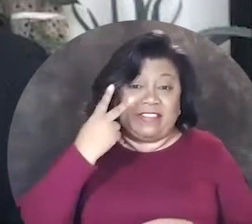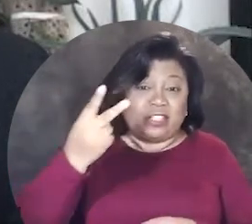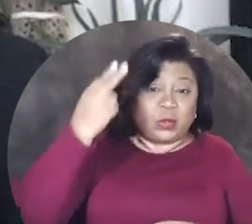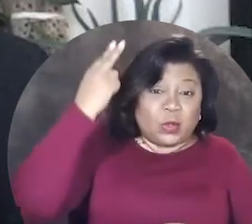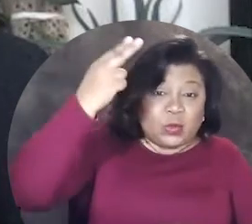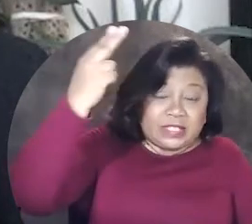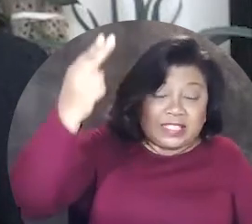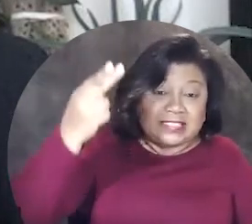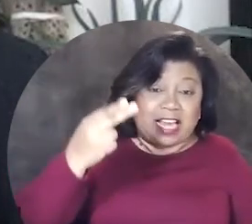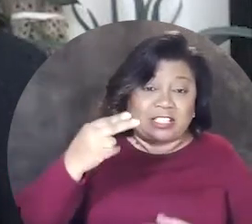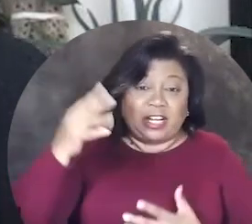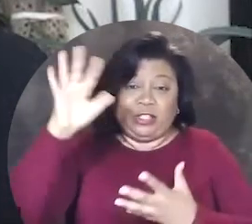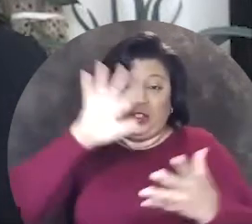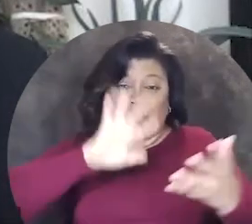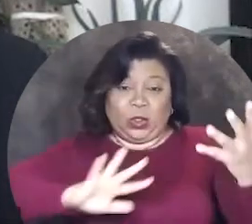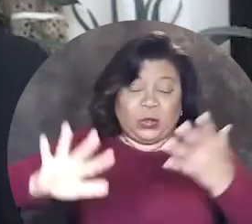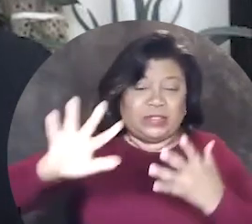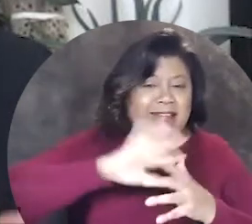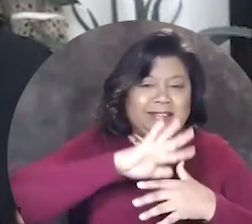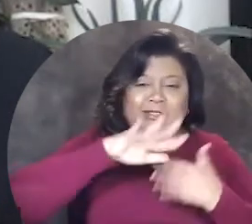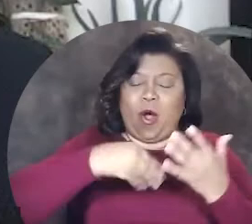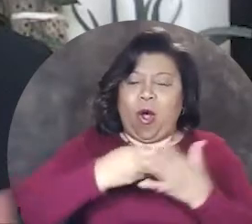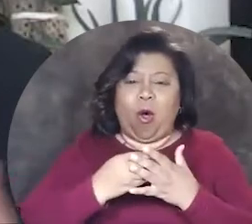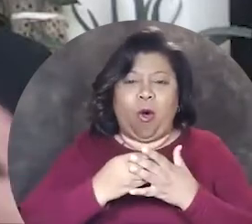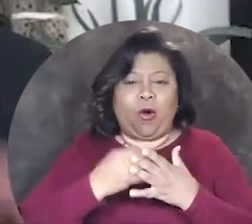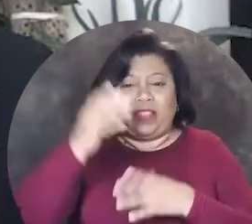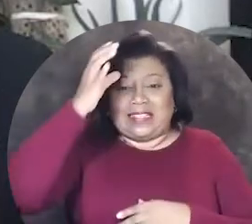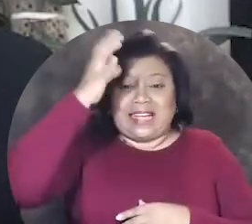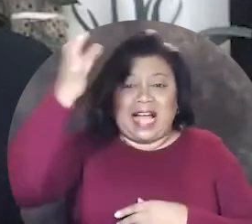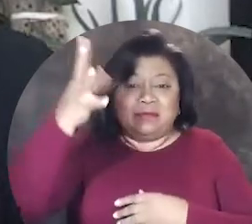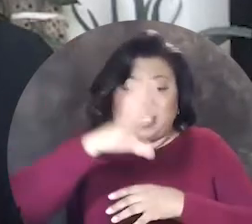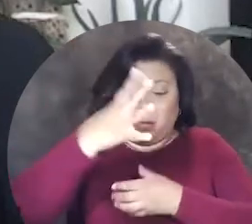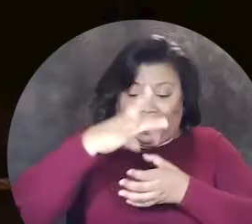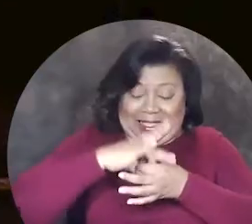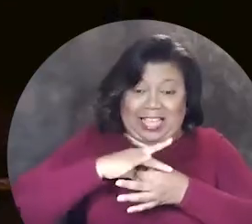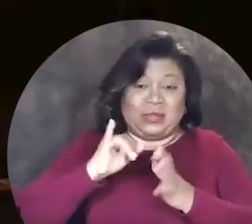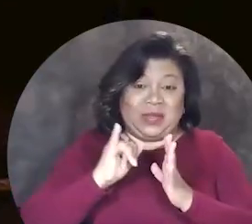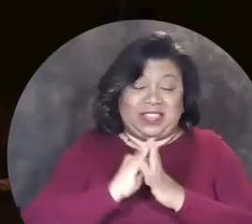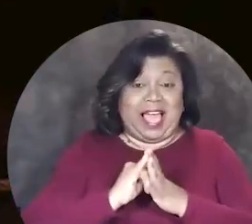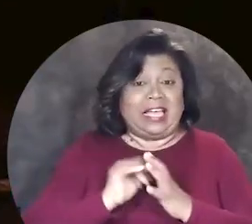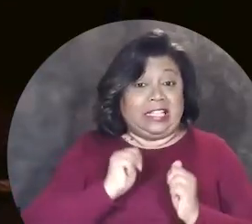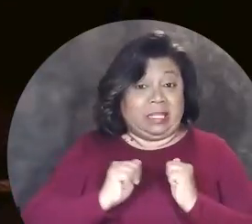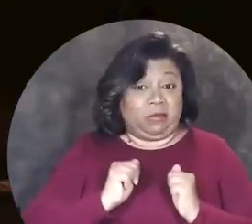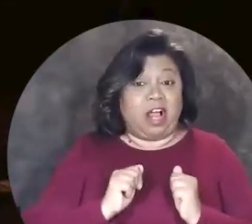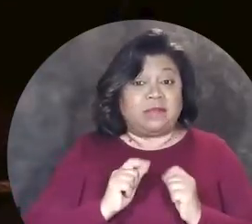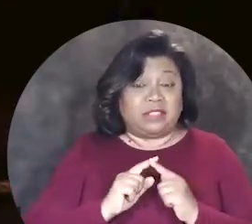visual hallucinations, delusions, and just all the the concepts related to that